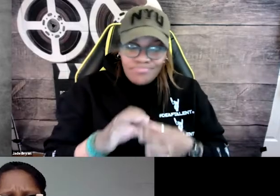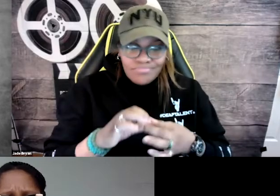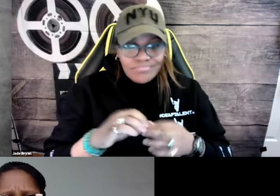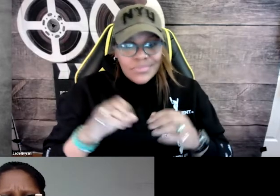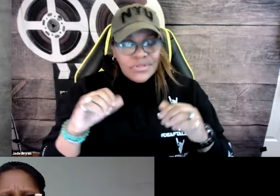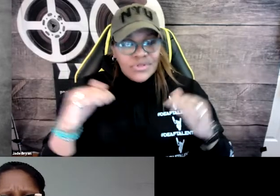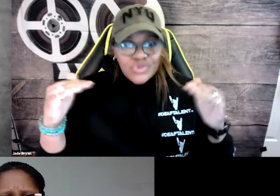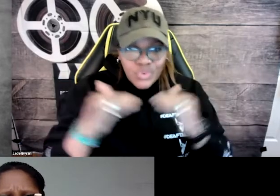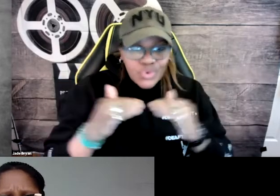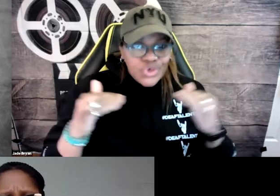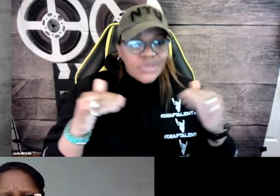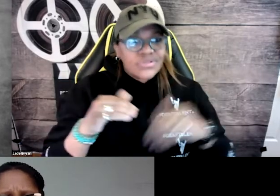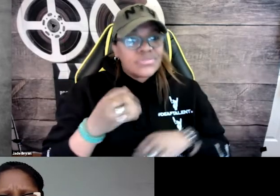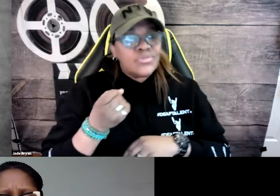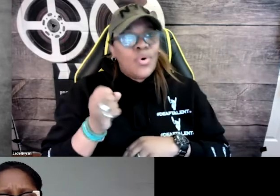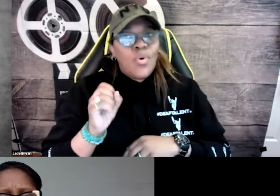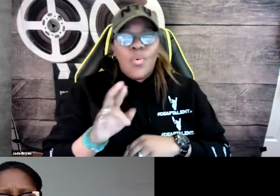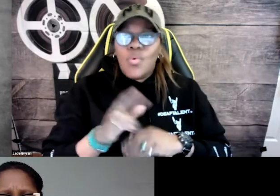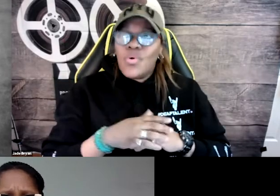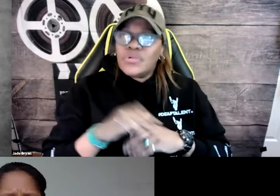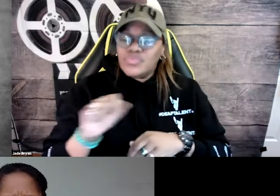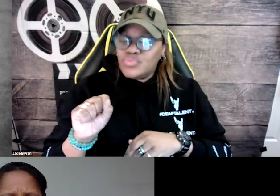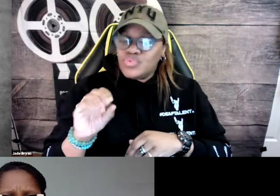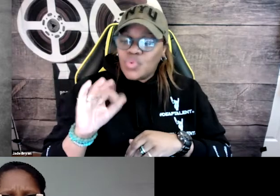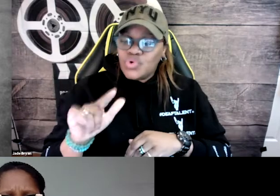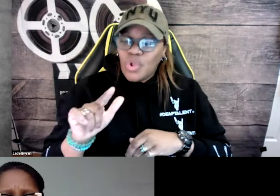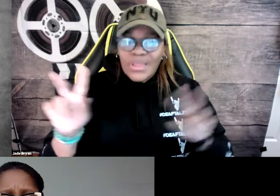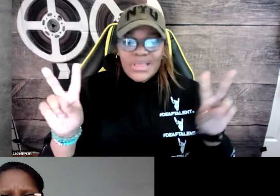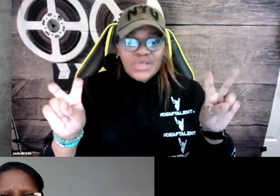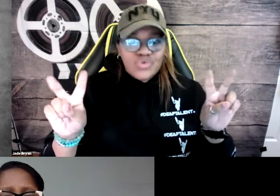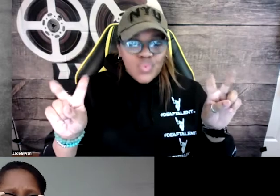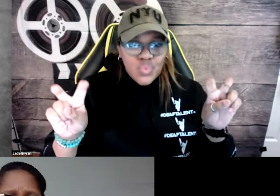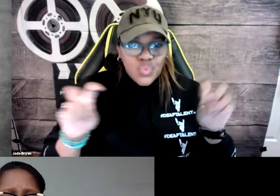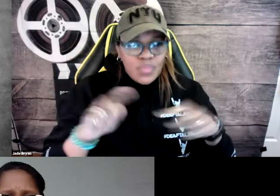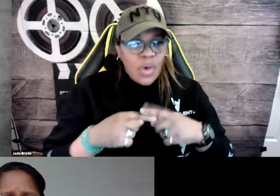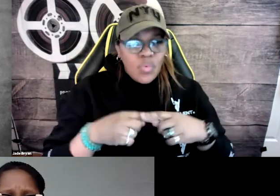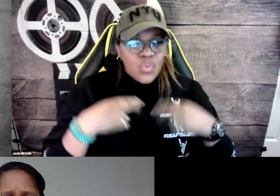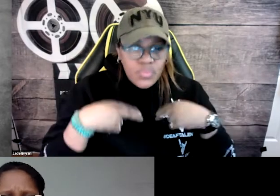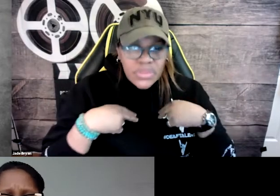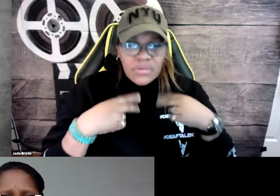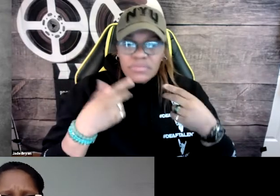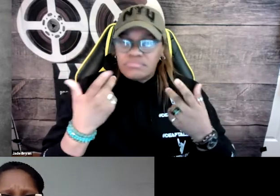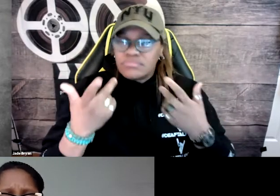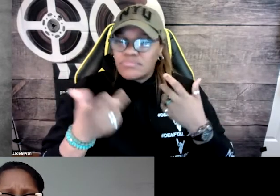And so it was related to justice, social justice issues,